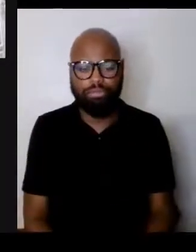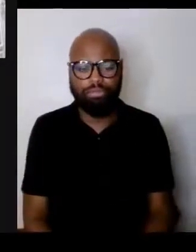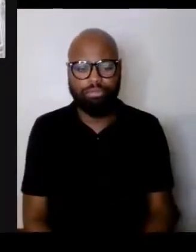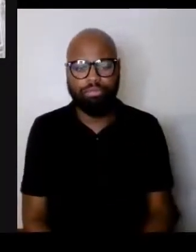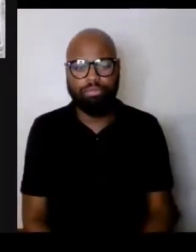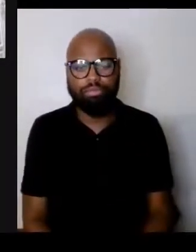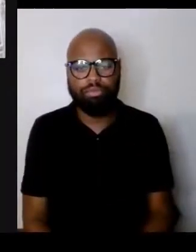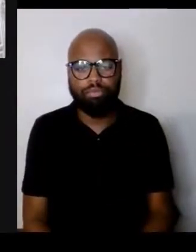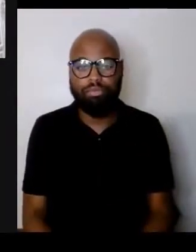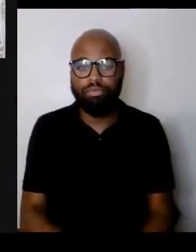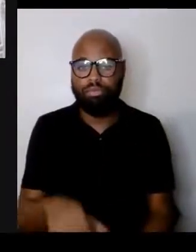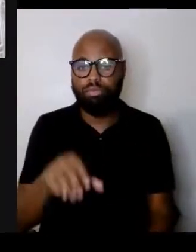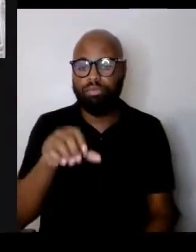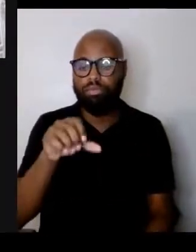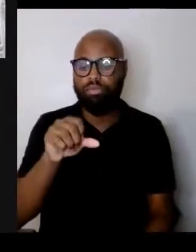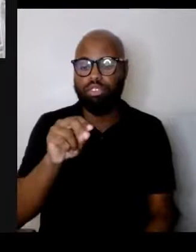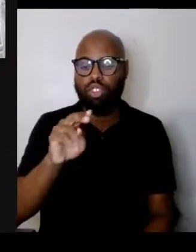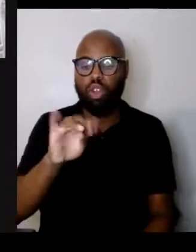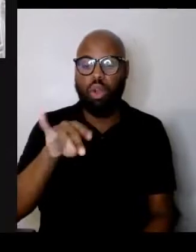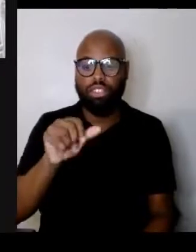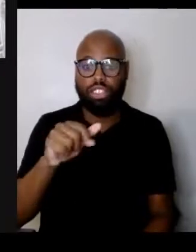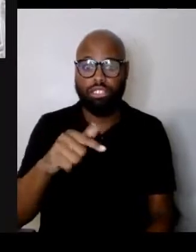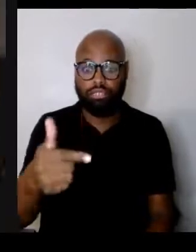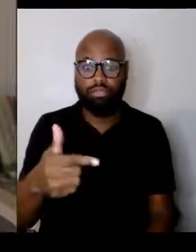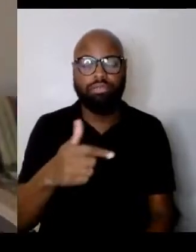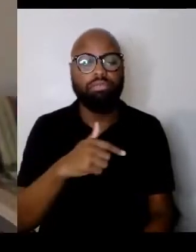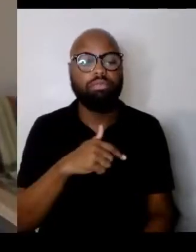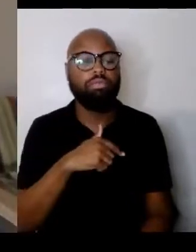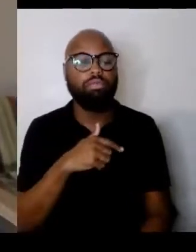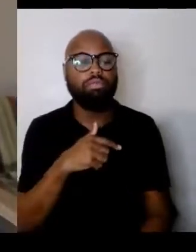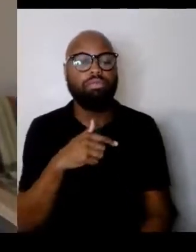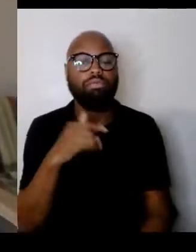Sonja? If we can think of the quote, other,